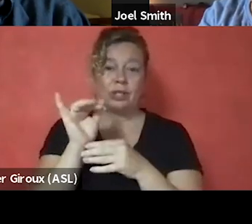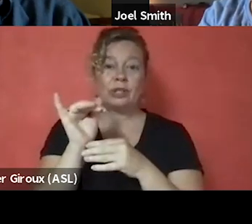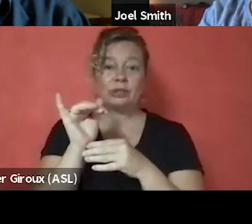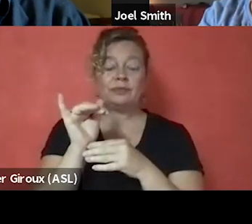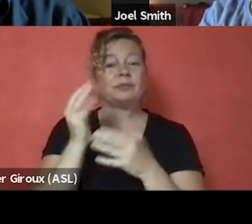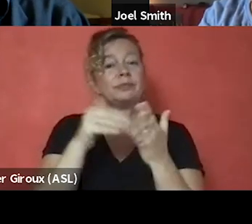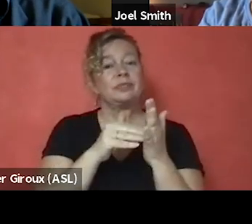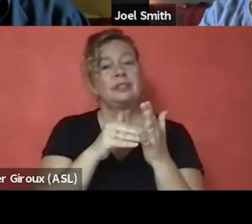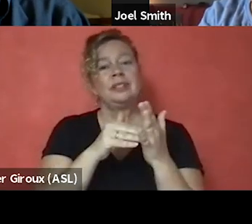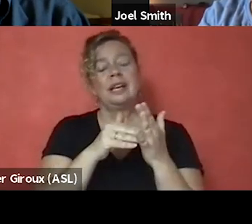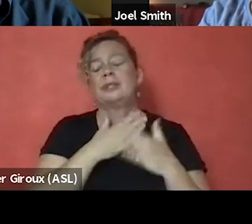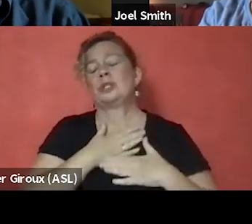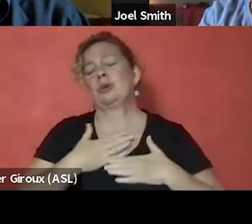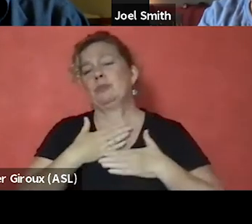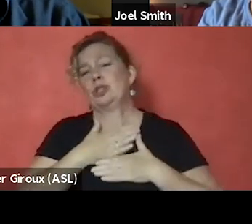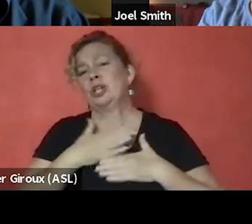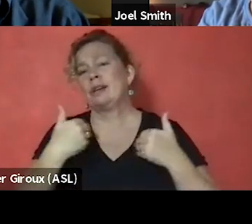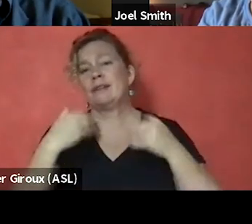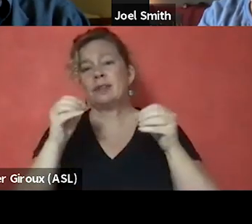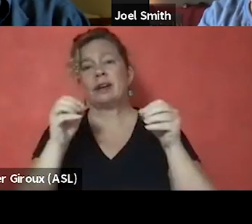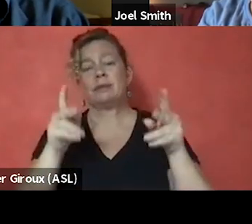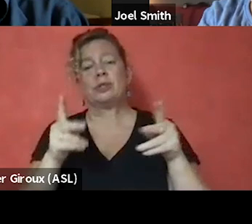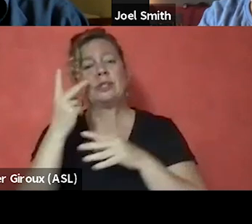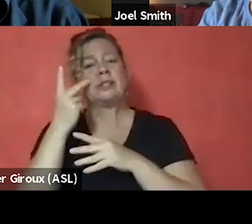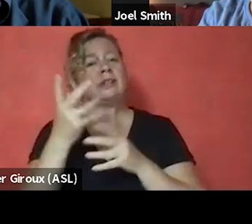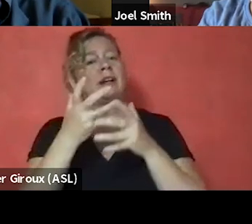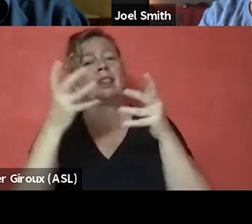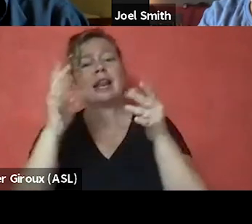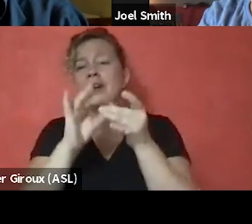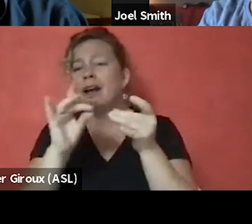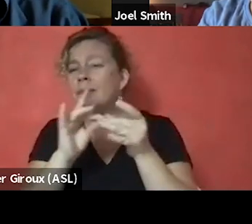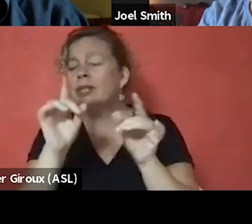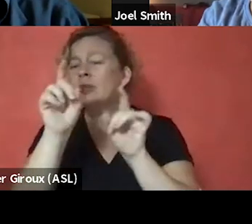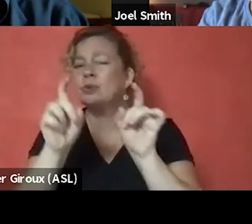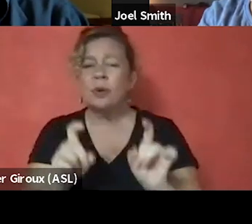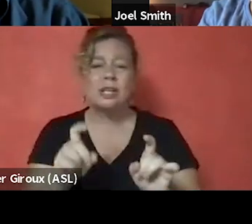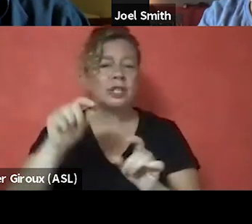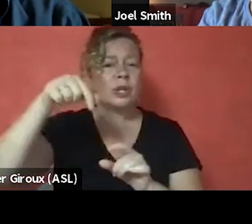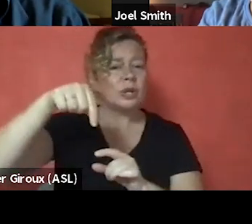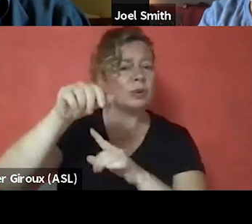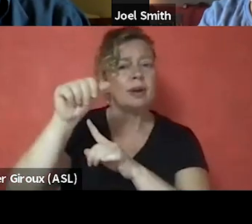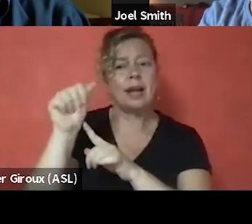I'm so appreciating having the opportunity to see a lot of the comments and questions in the Q&A.